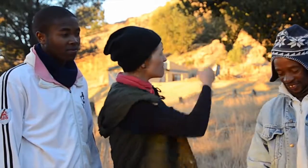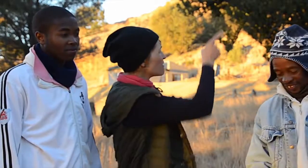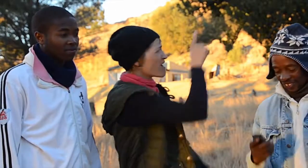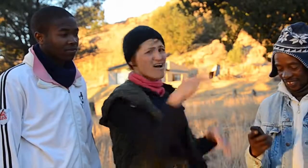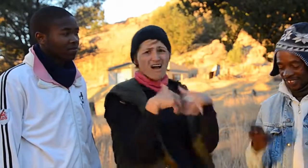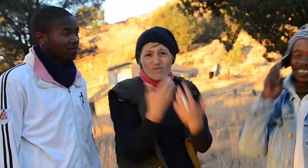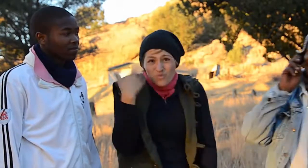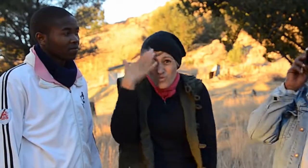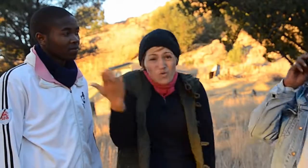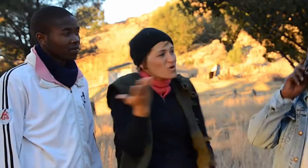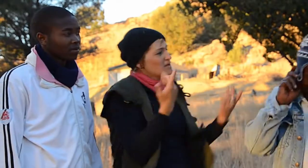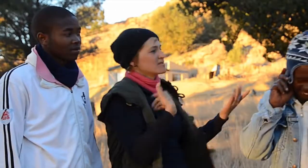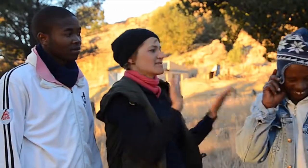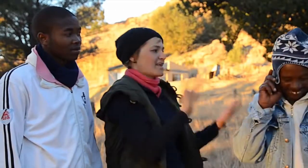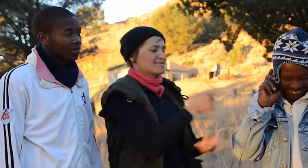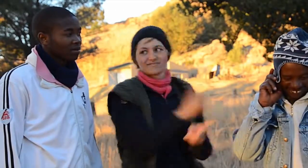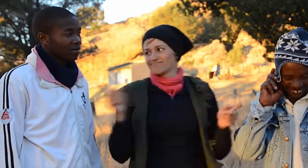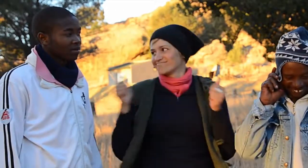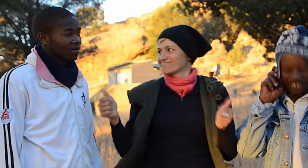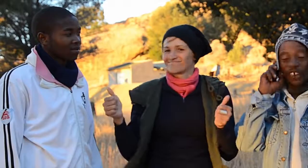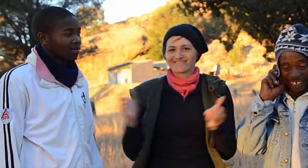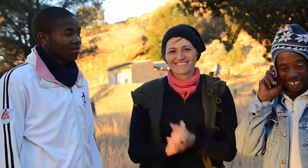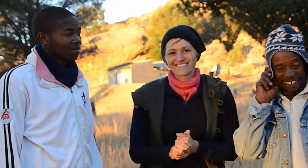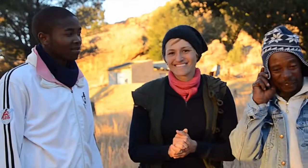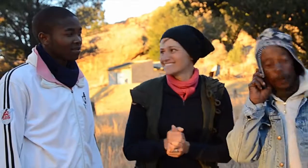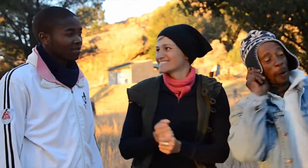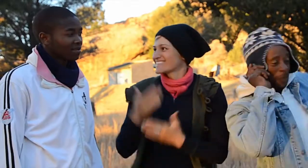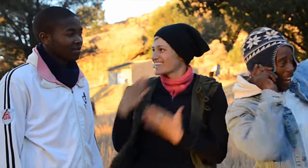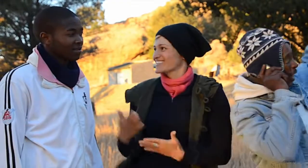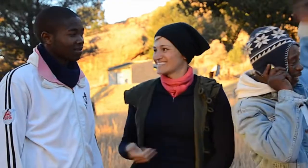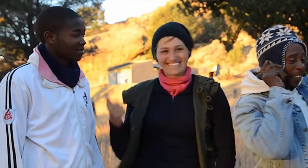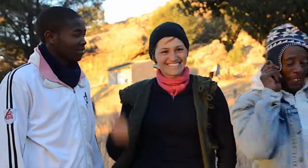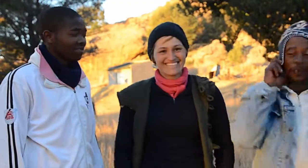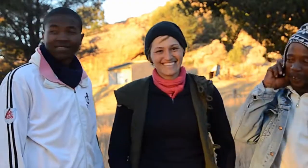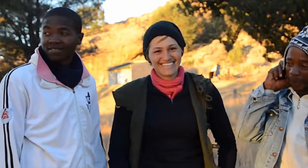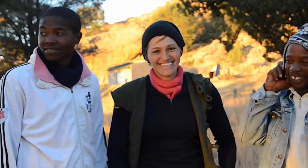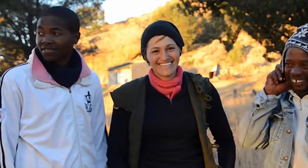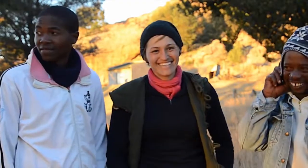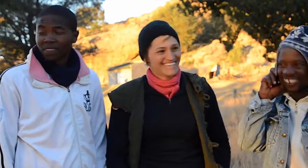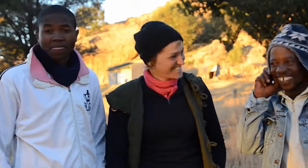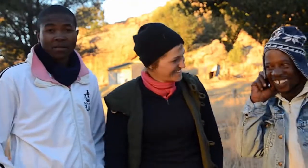Even coming here, I would not have known how to get up there so I thank both these men. Thank you.